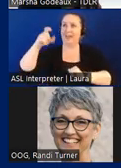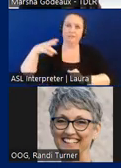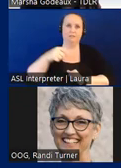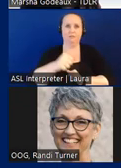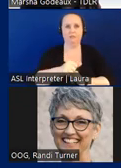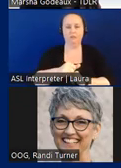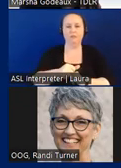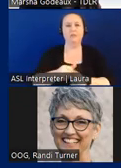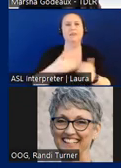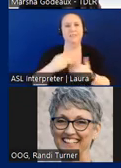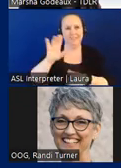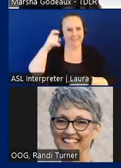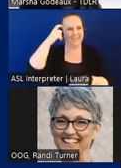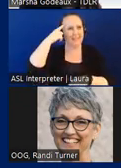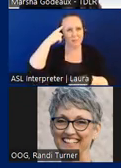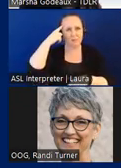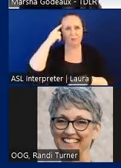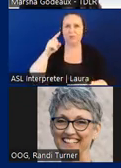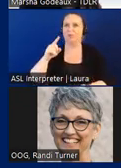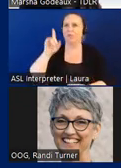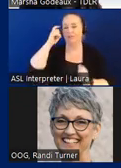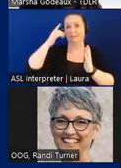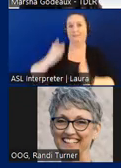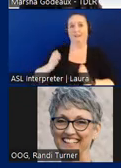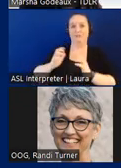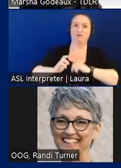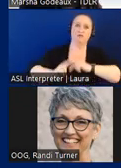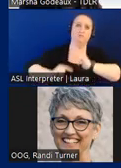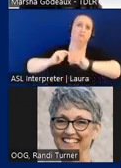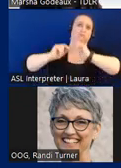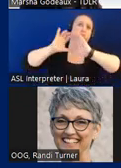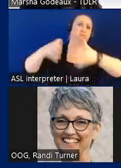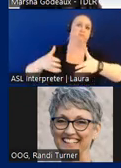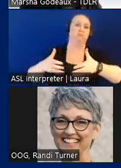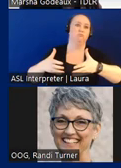capital and the Governor's mansion are covered under the Texas Administrative Code 68.20 a,